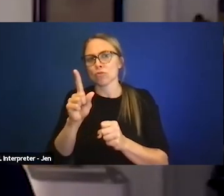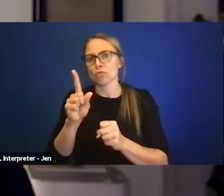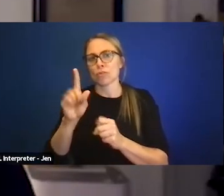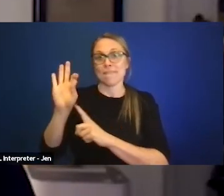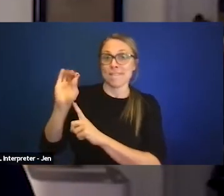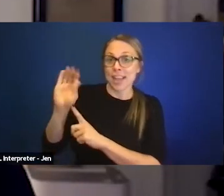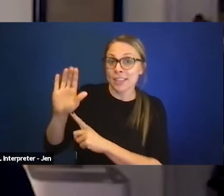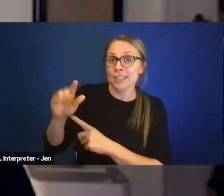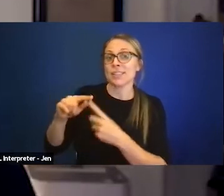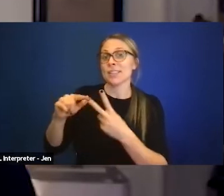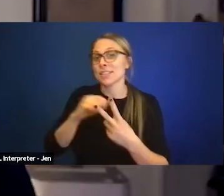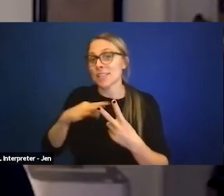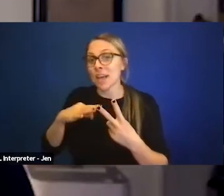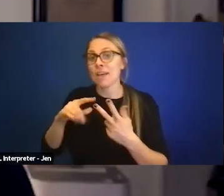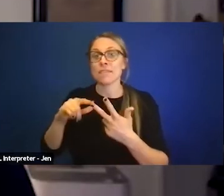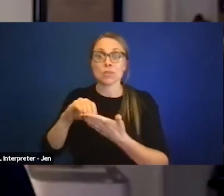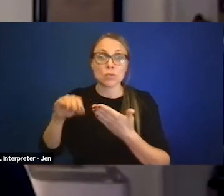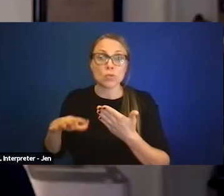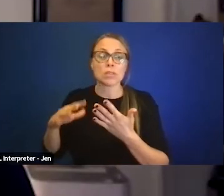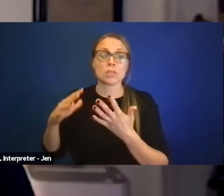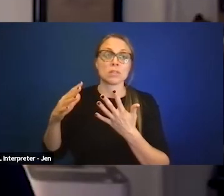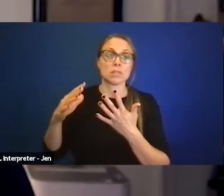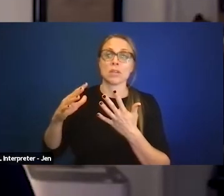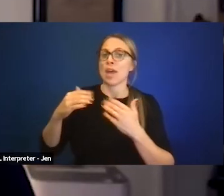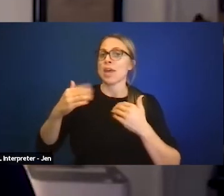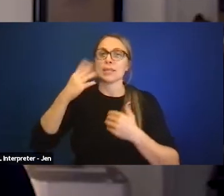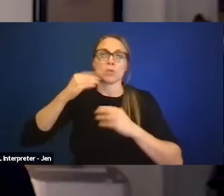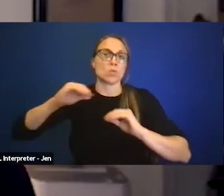staff, students are not being discriminated against.